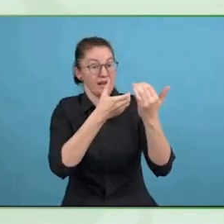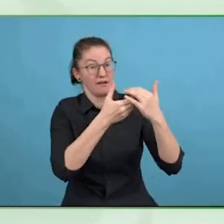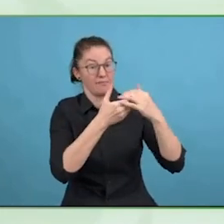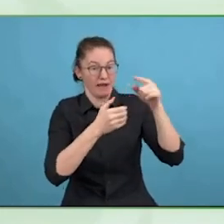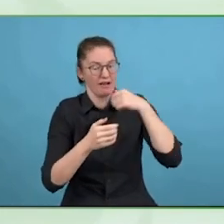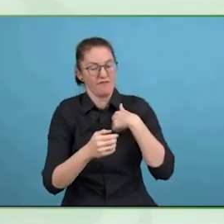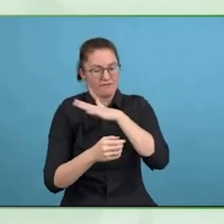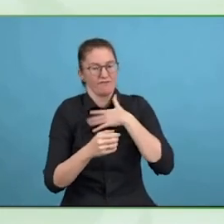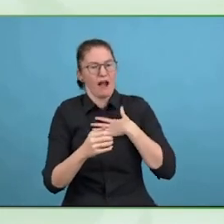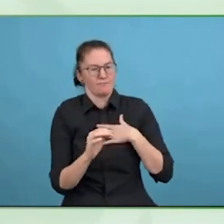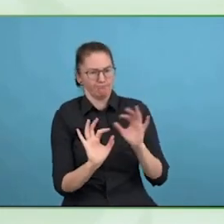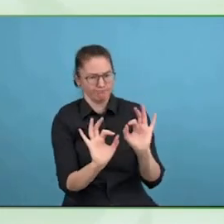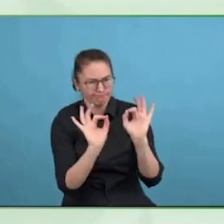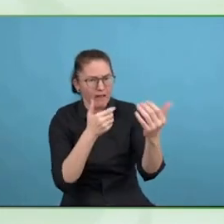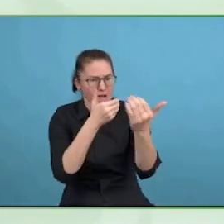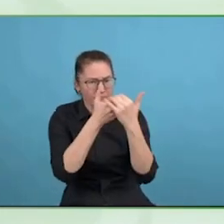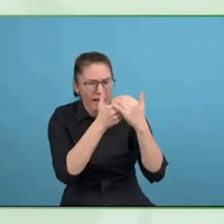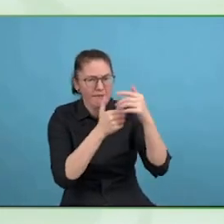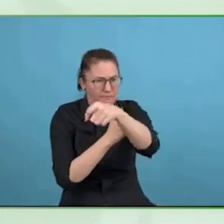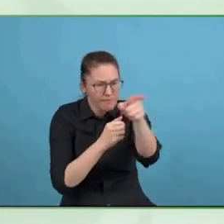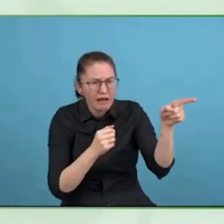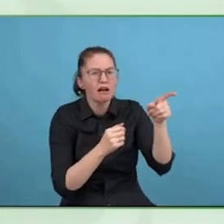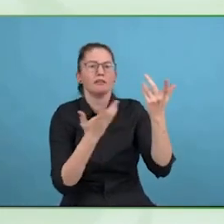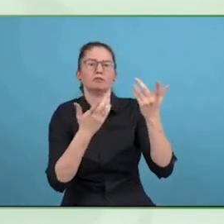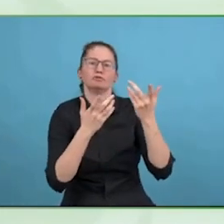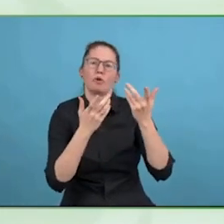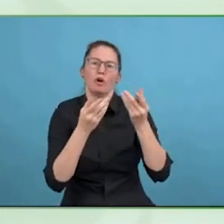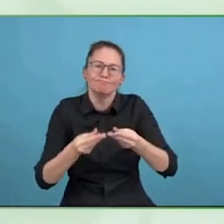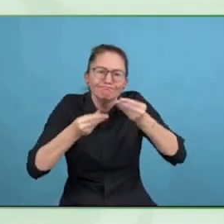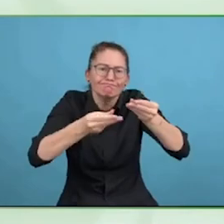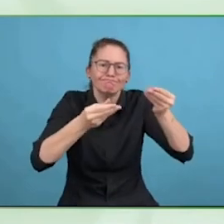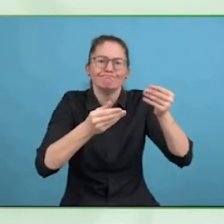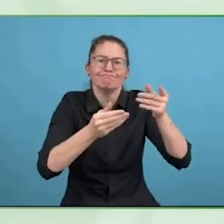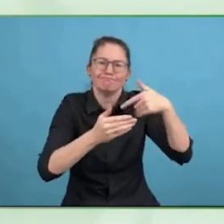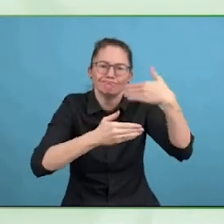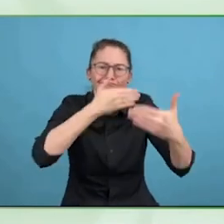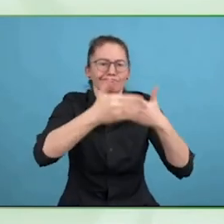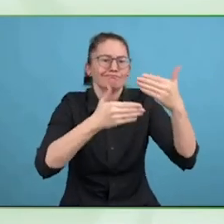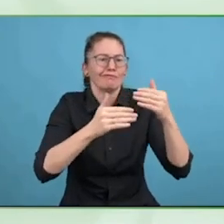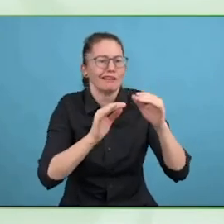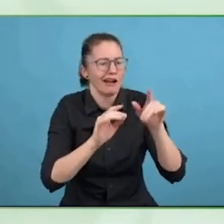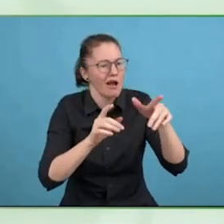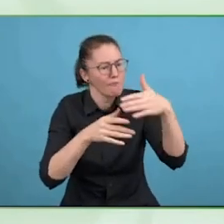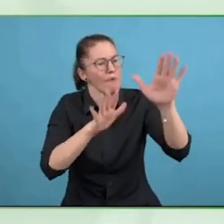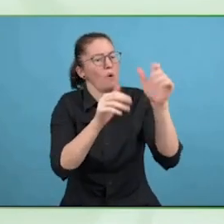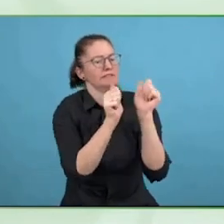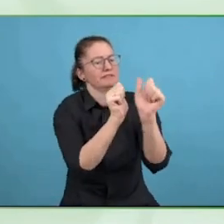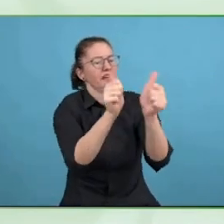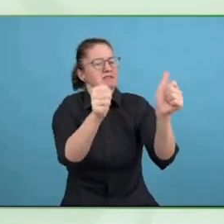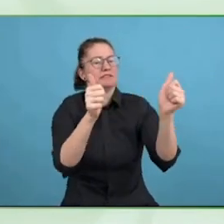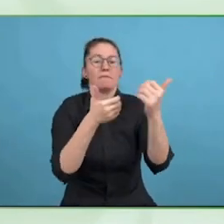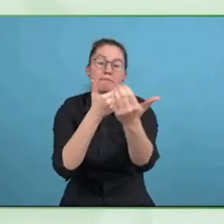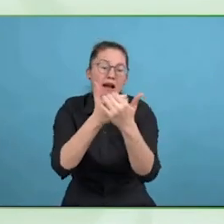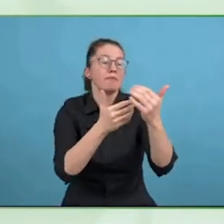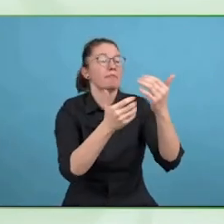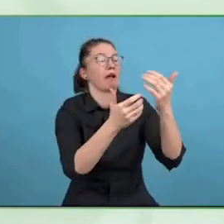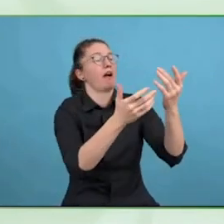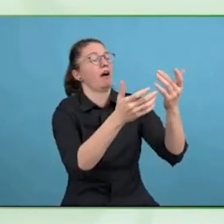deliver the most important thing, the fundamental mission of ILO which is decent work for everyone.